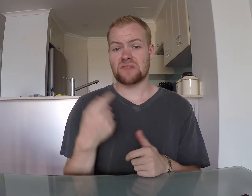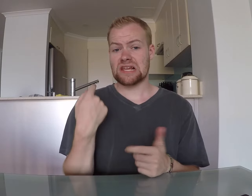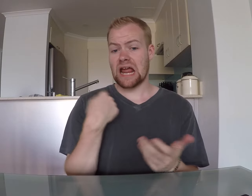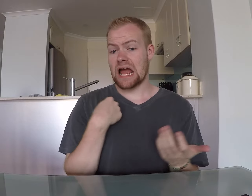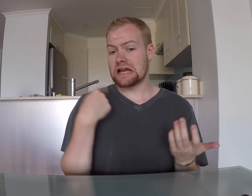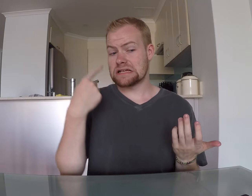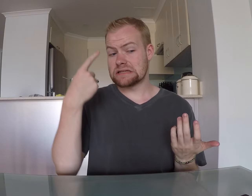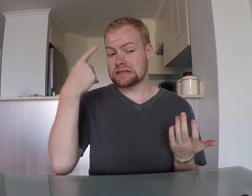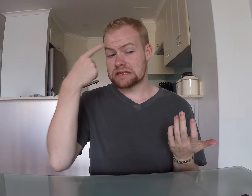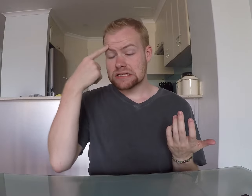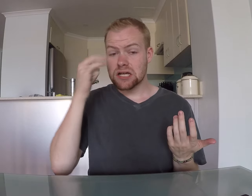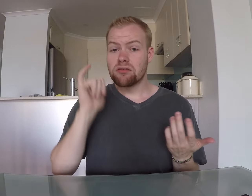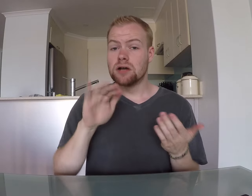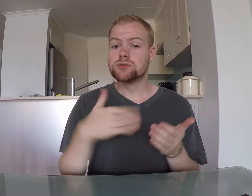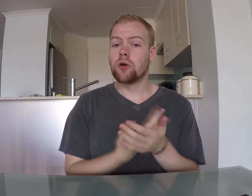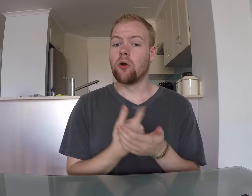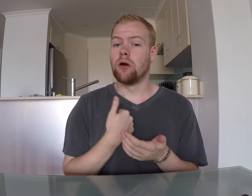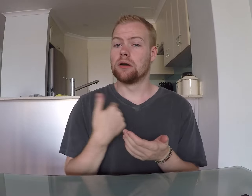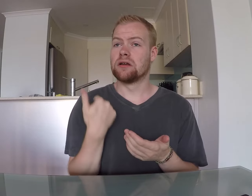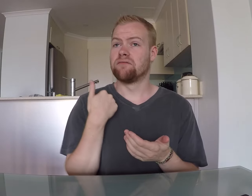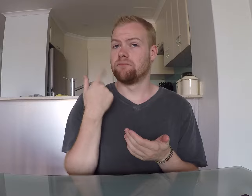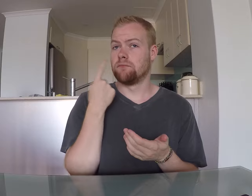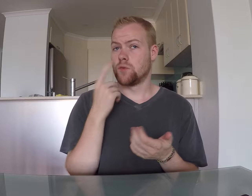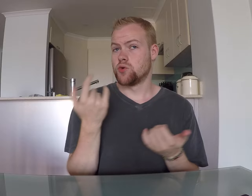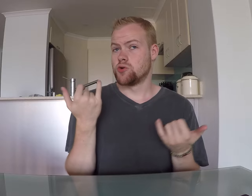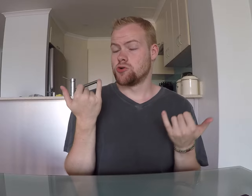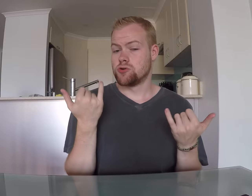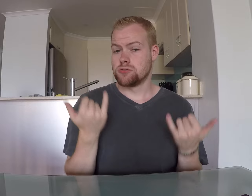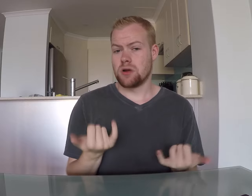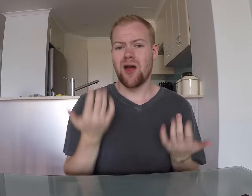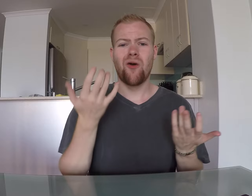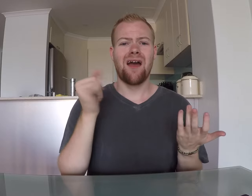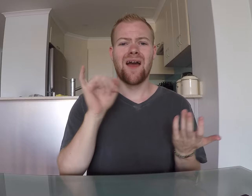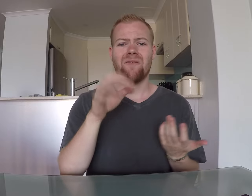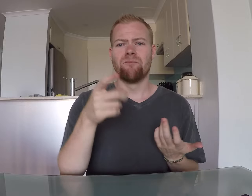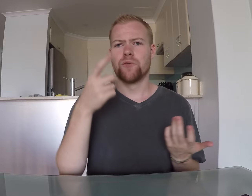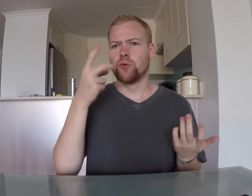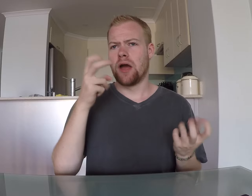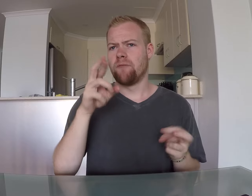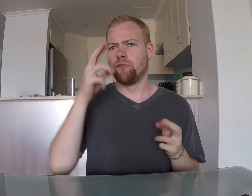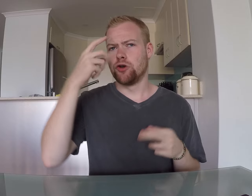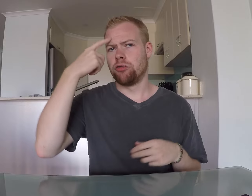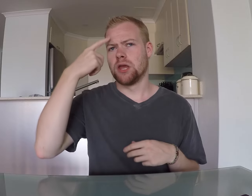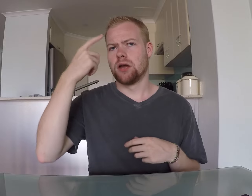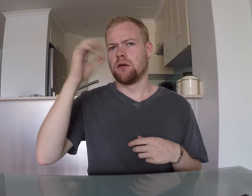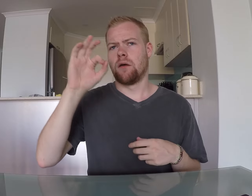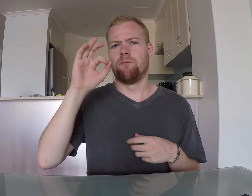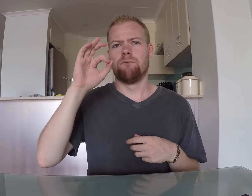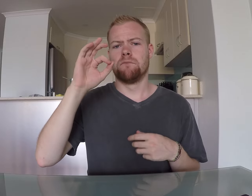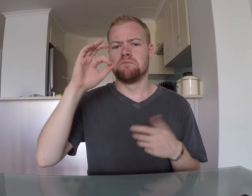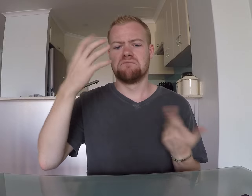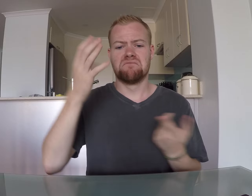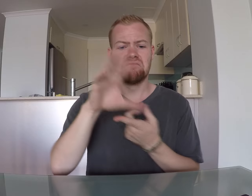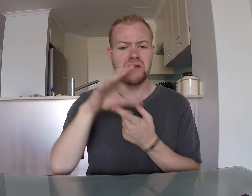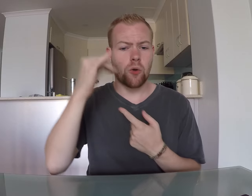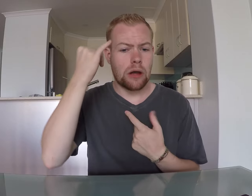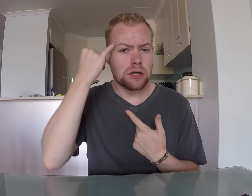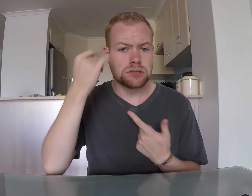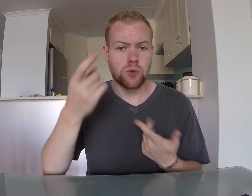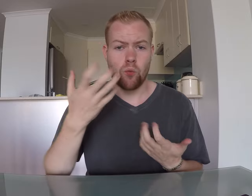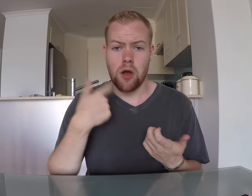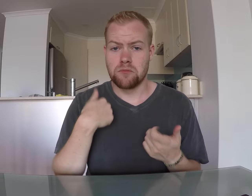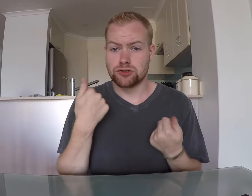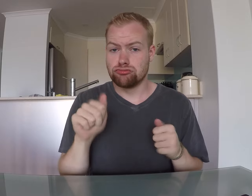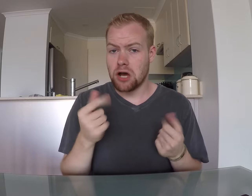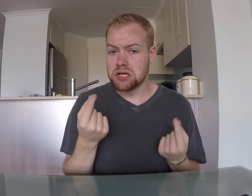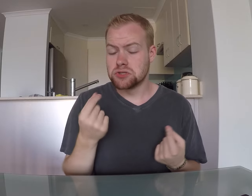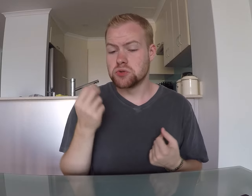I think that's all I have for now. If you ever think of video ideas you want me to try to do,